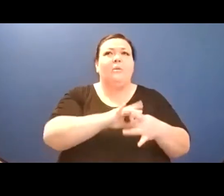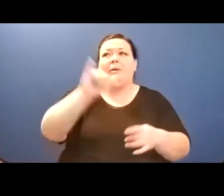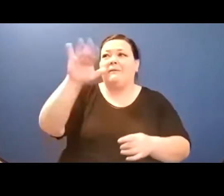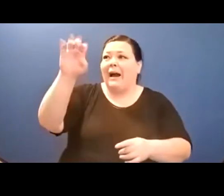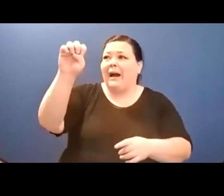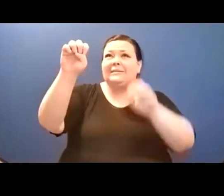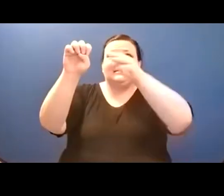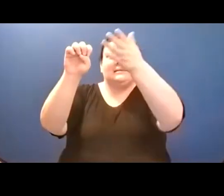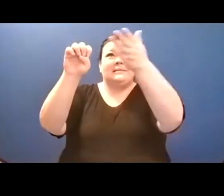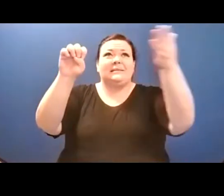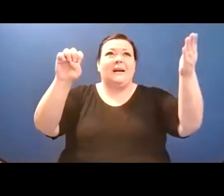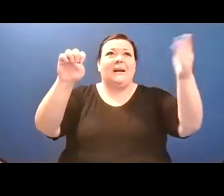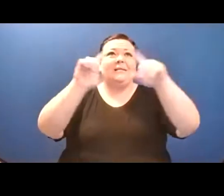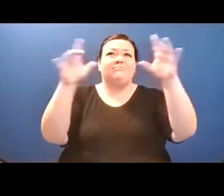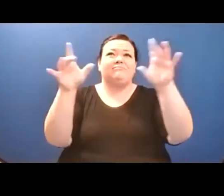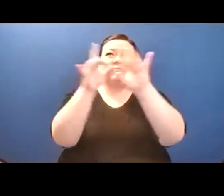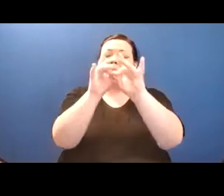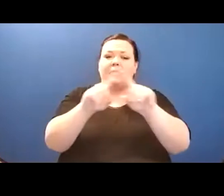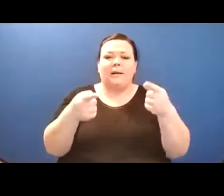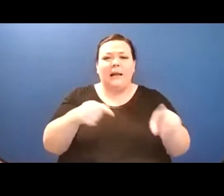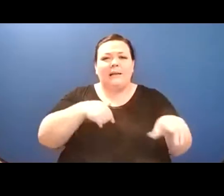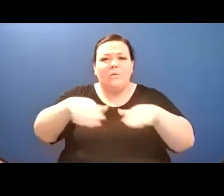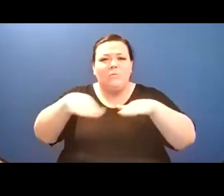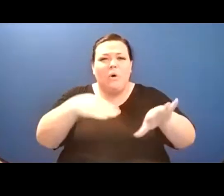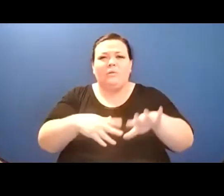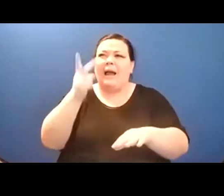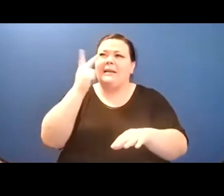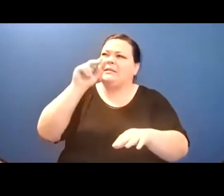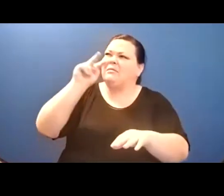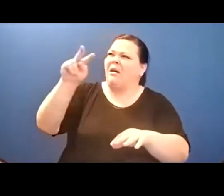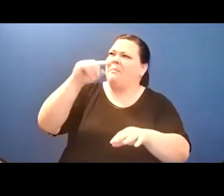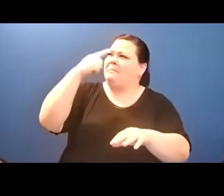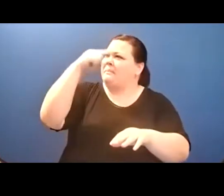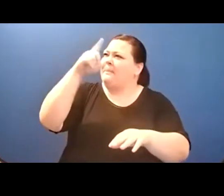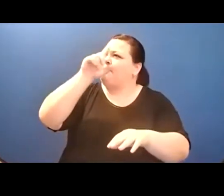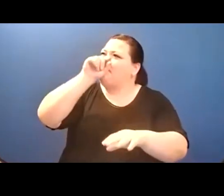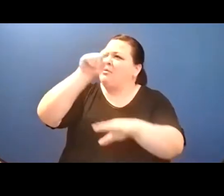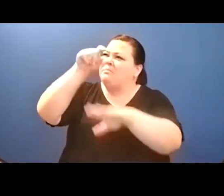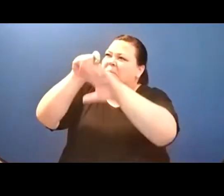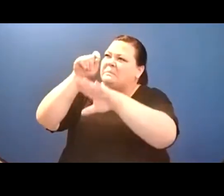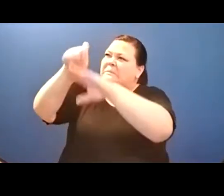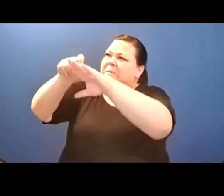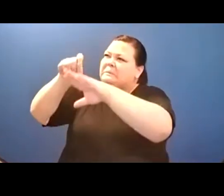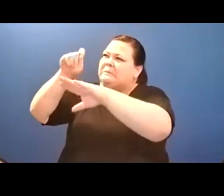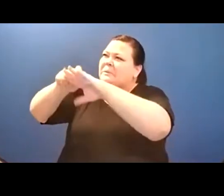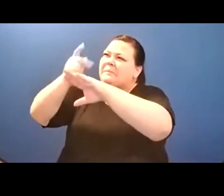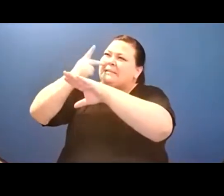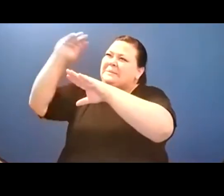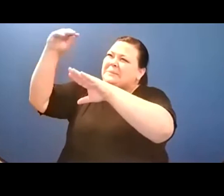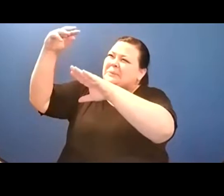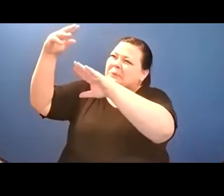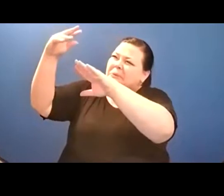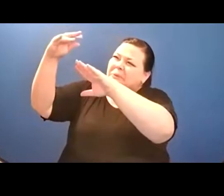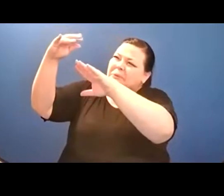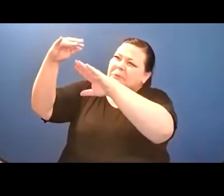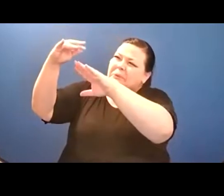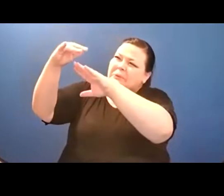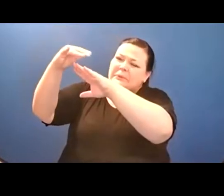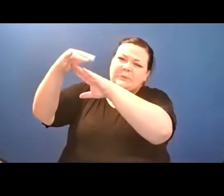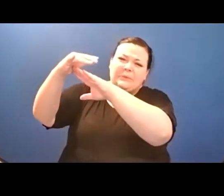um, so thank you, um, our next poem is by Vasantha Sambamurti